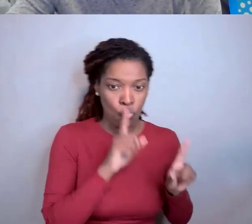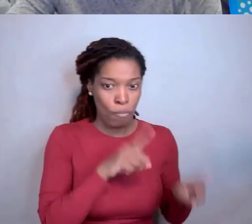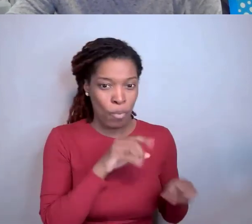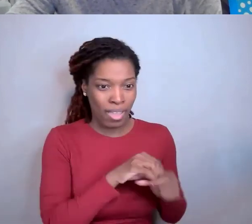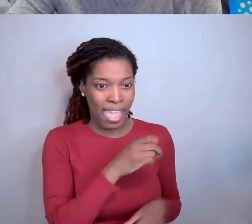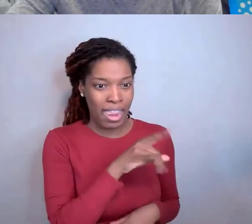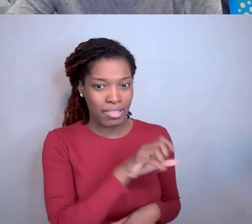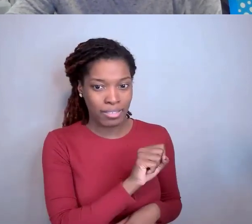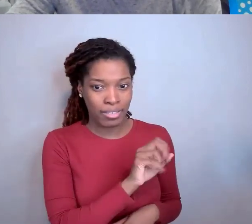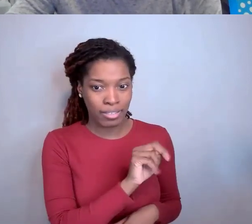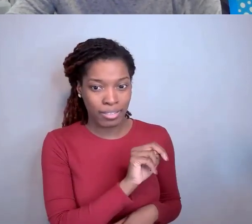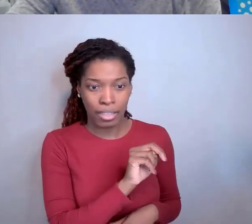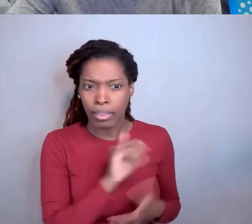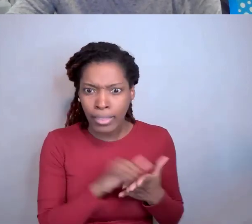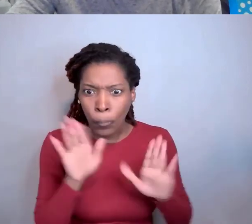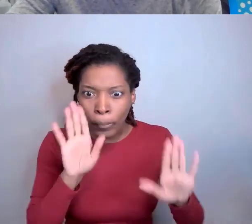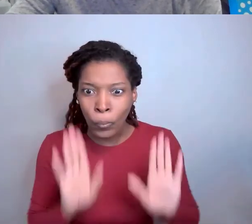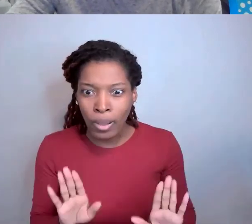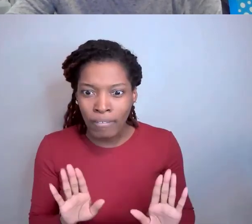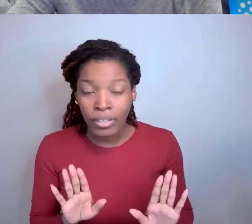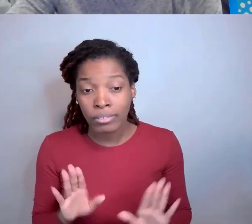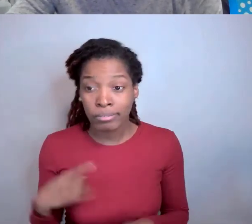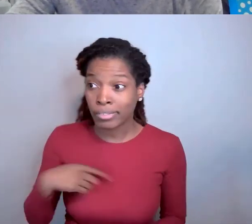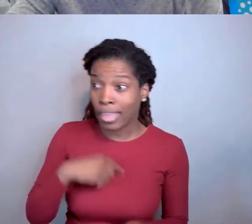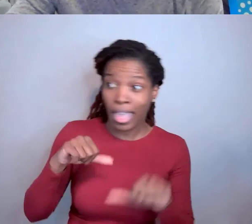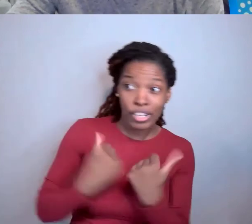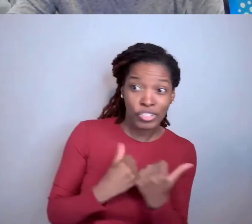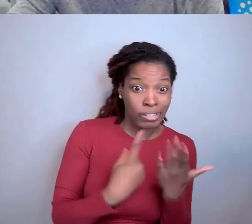and the agencies have talked about it. We just don't have it yet.